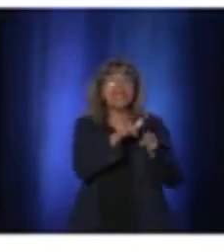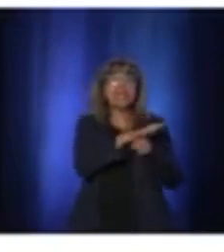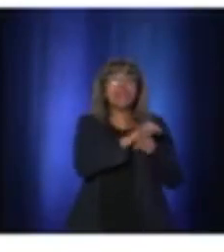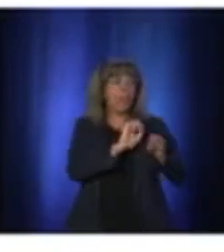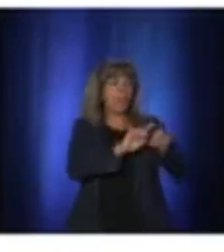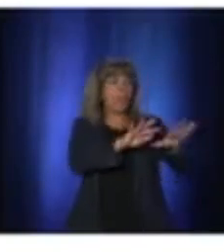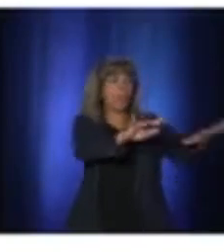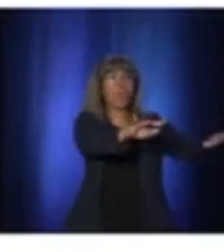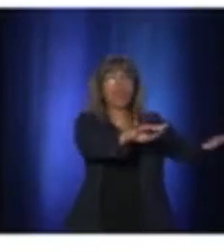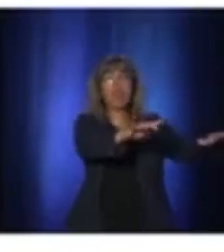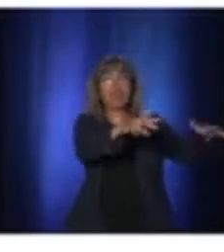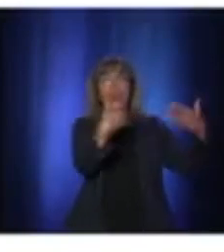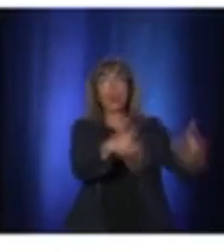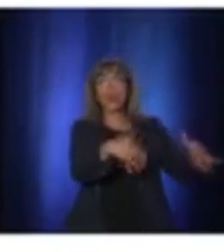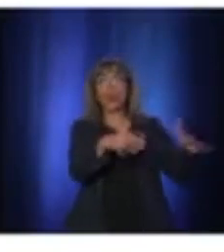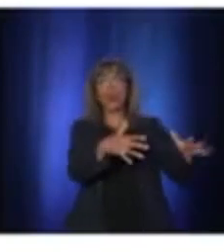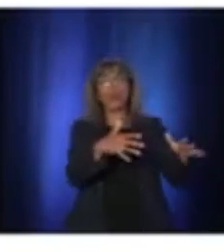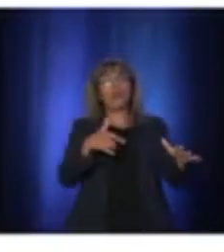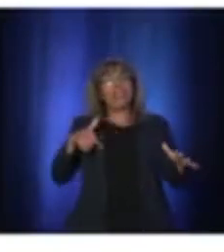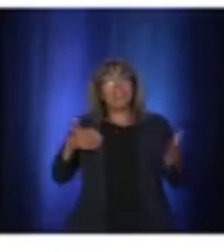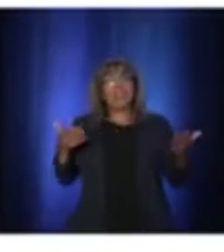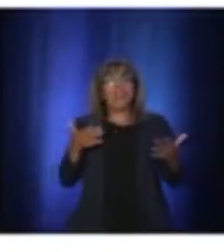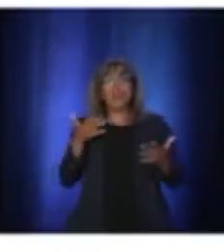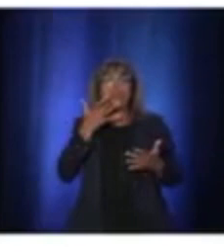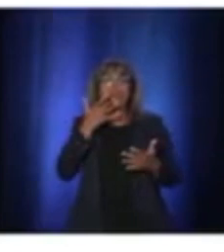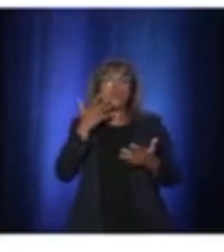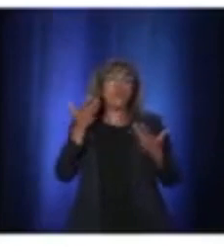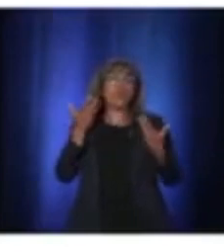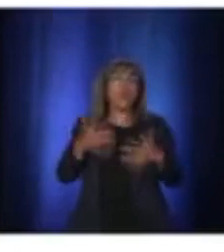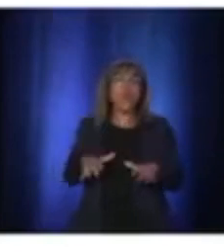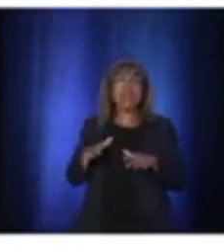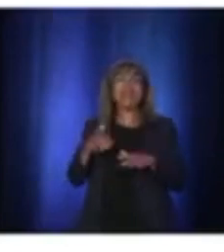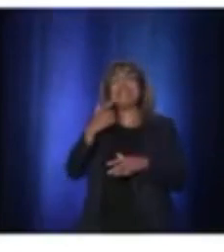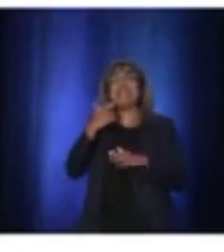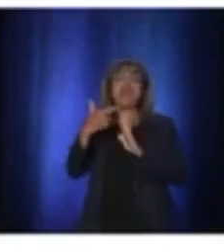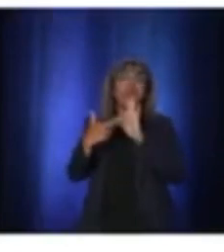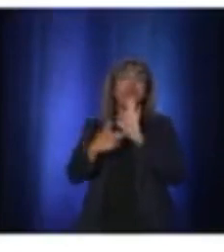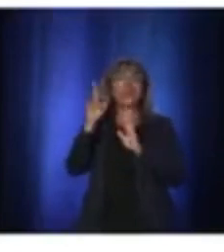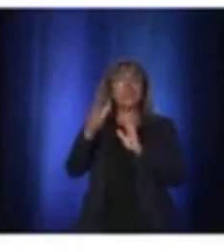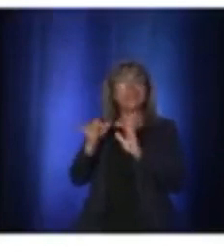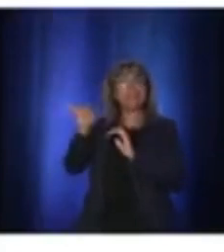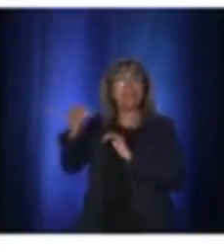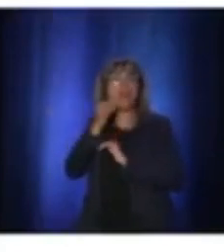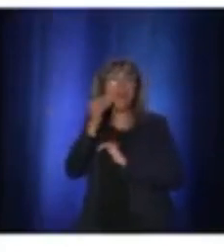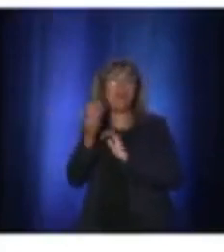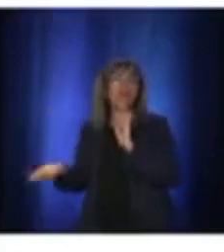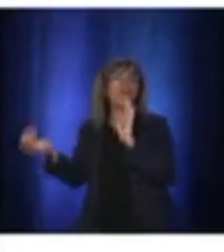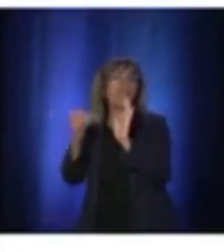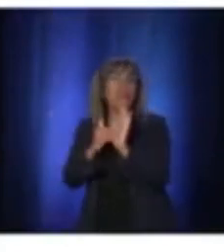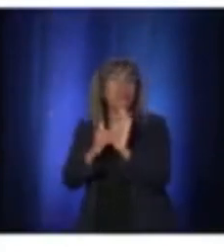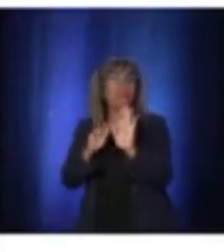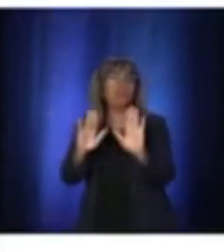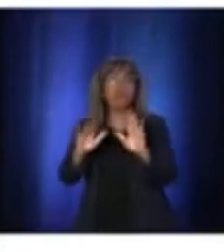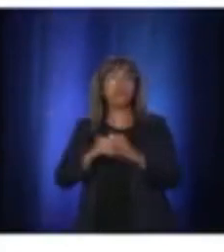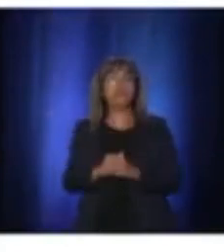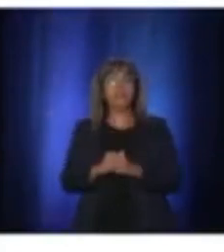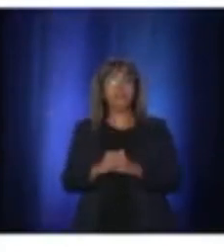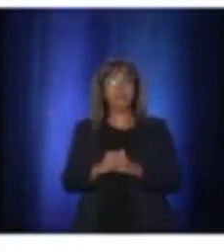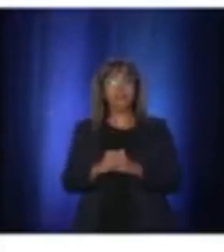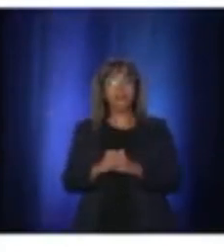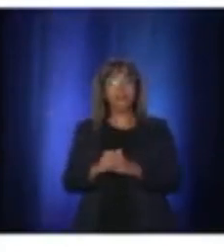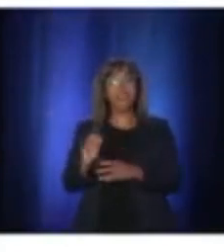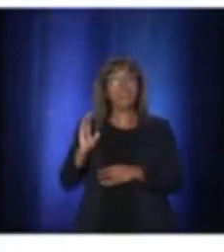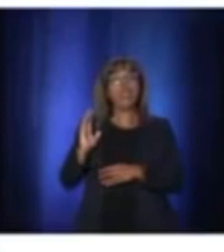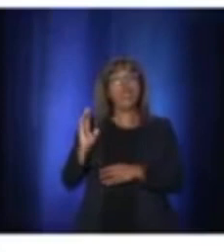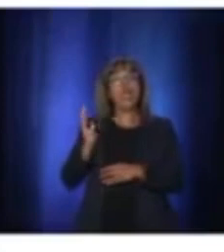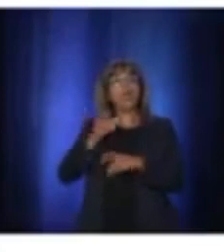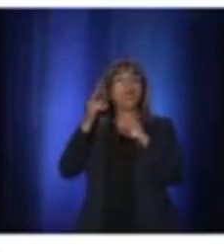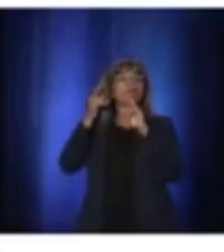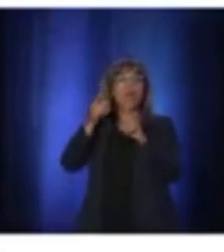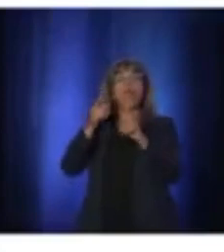back to a lockdown. That's why we've reopened progressively in the last weeks.